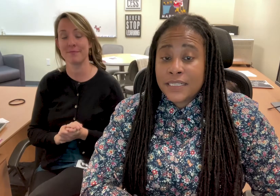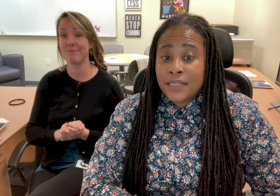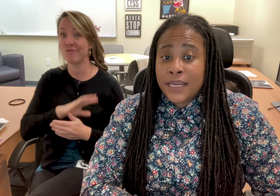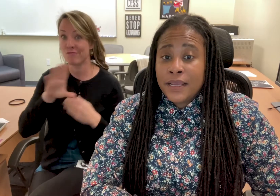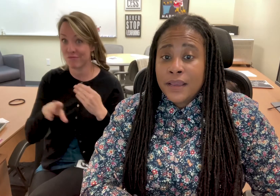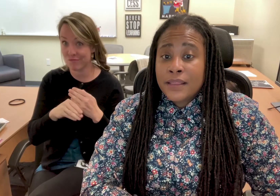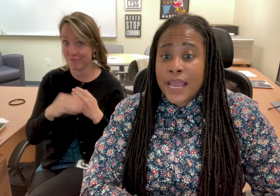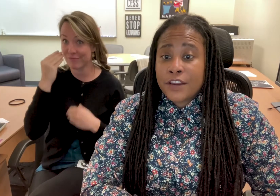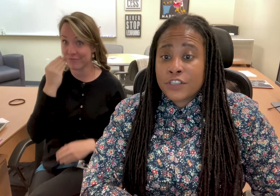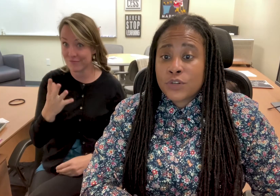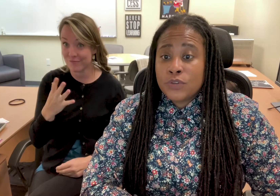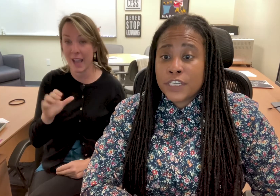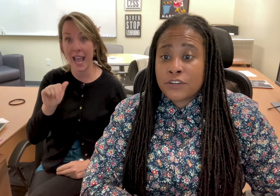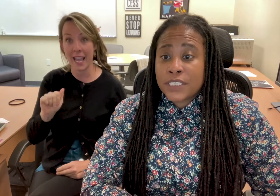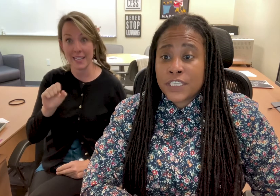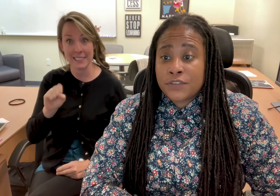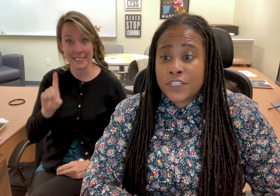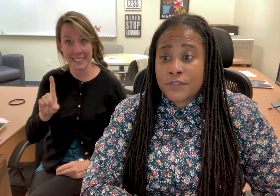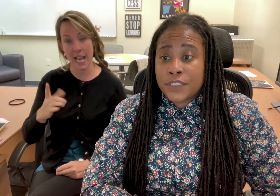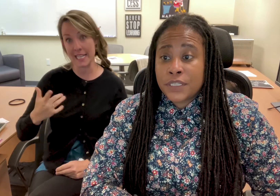Additionally, the Anchorage School District’s Sensory Services,